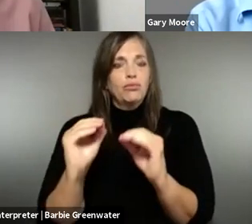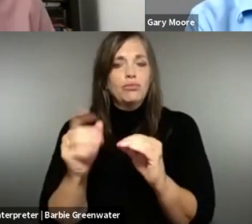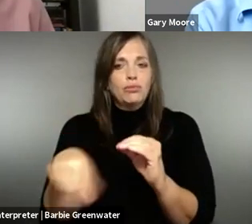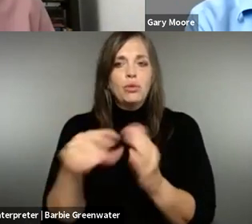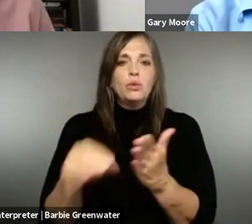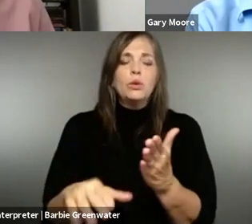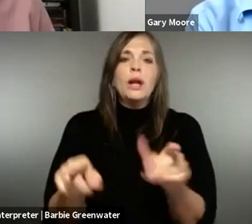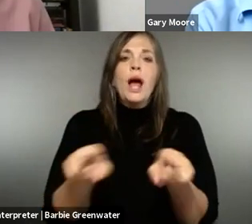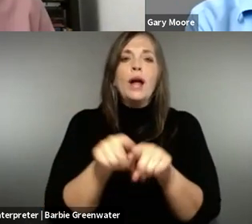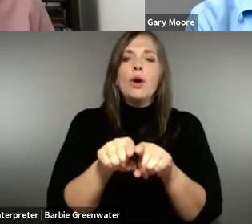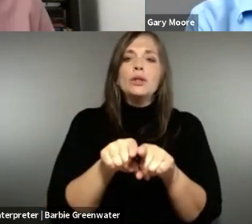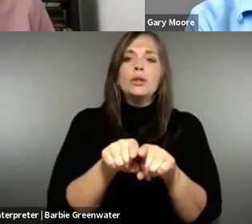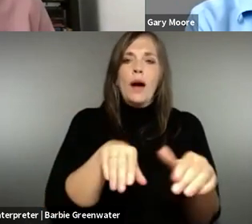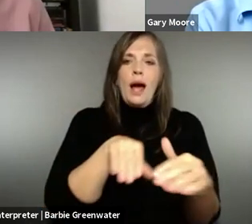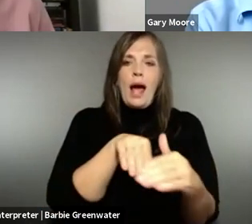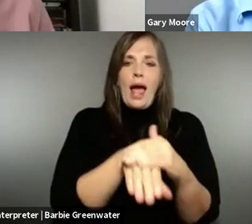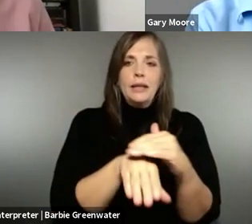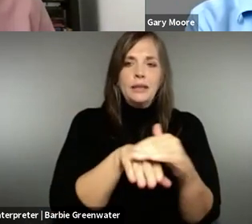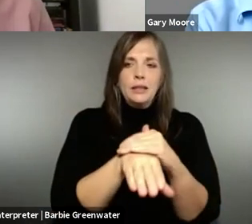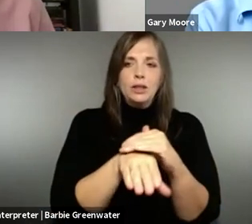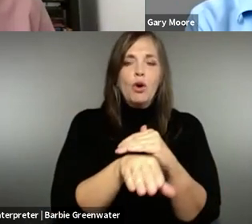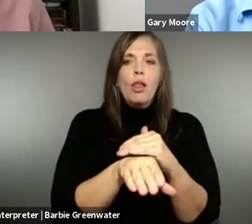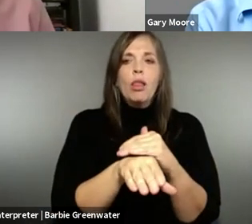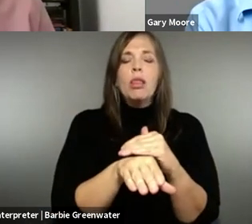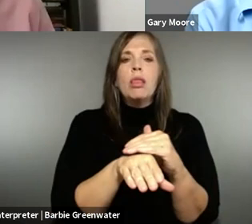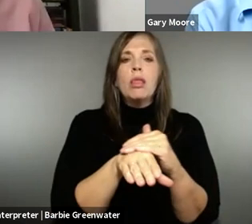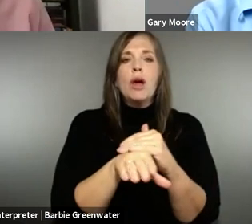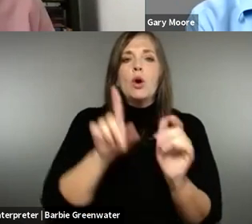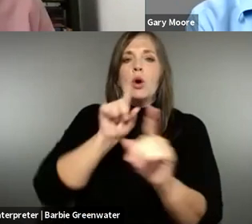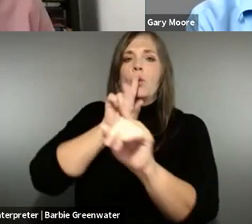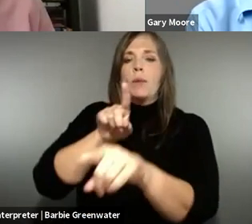June mentioned as well. And I would add as well, which I think is very